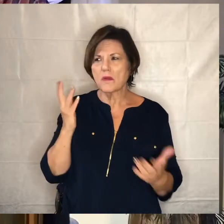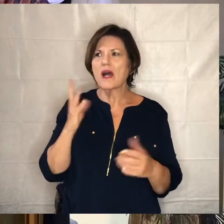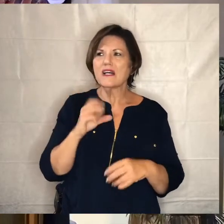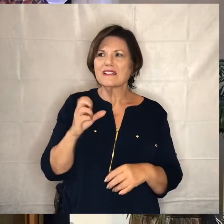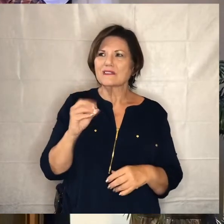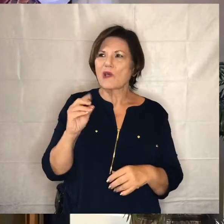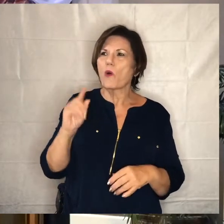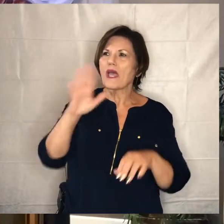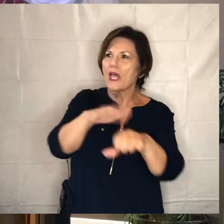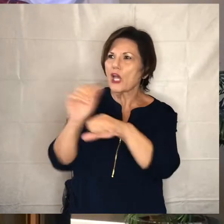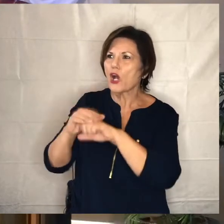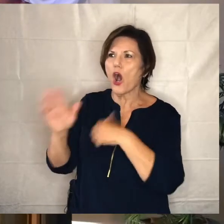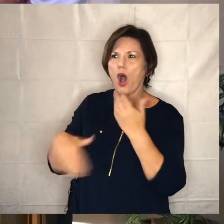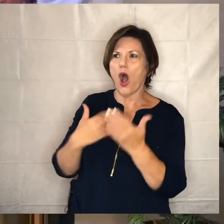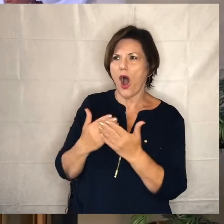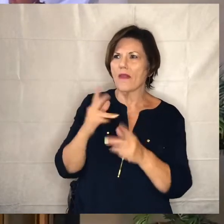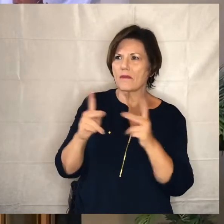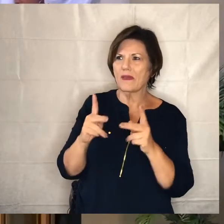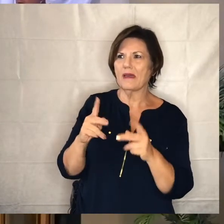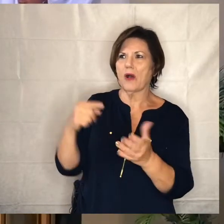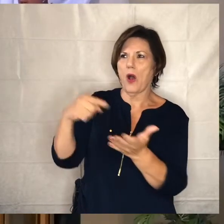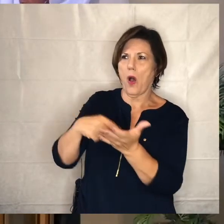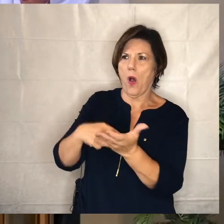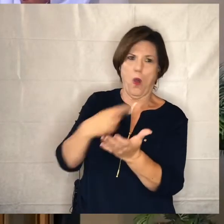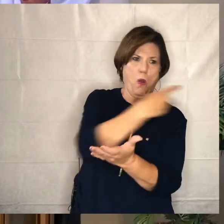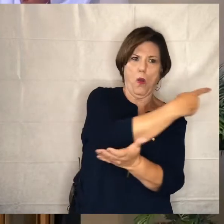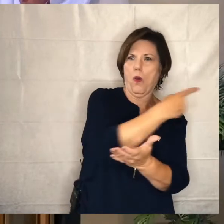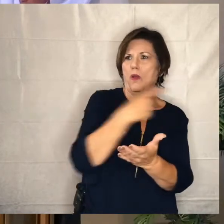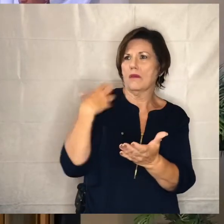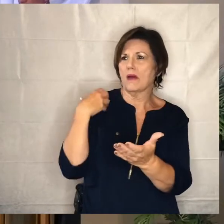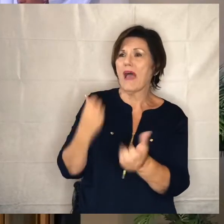one he asked first how much do you owe my master